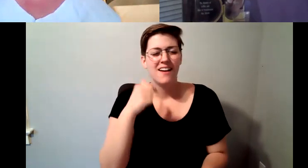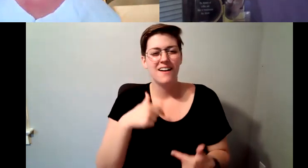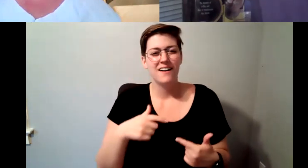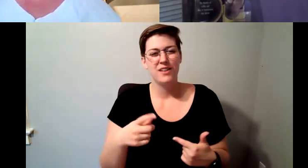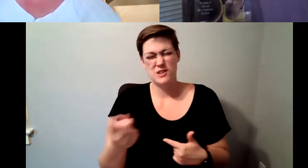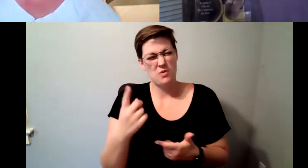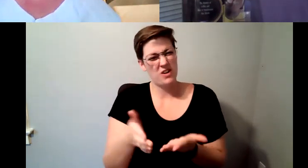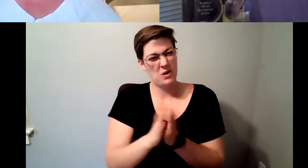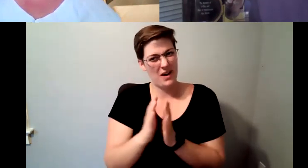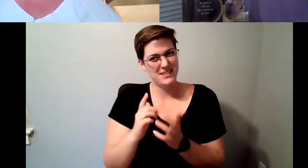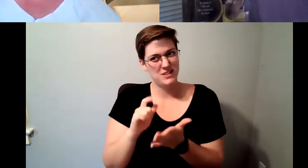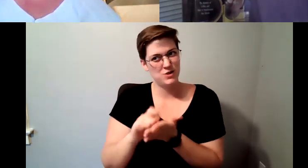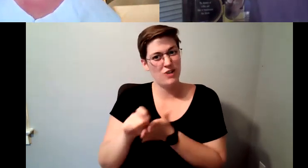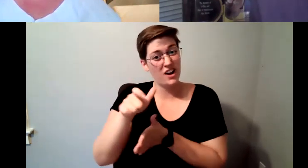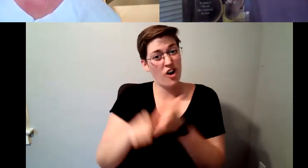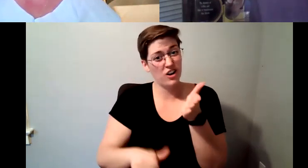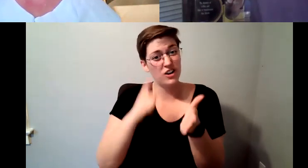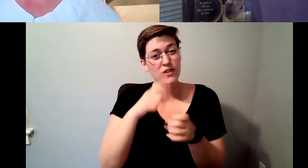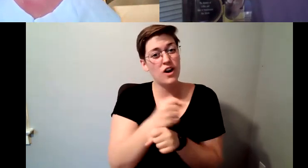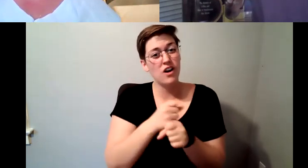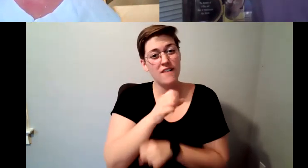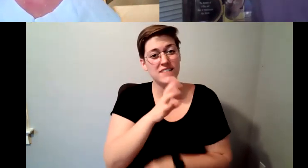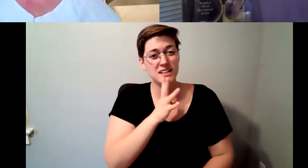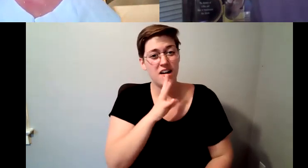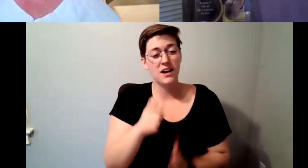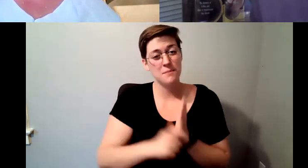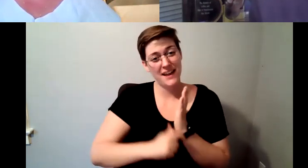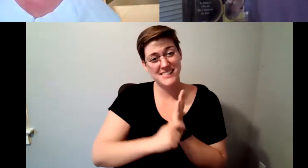to write an article for coffee talk magazine, which was just published.